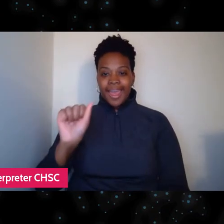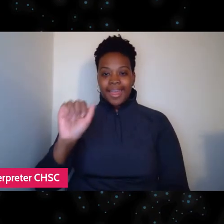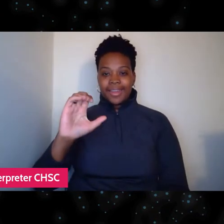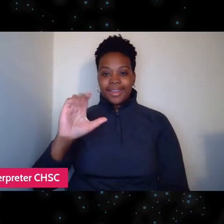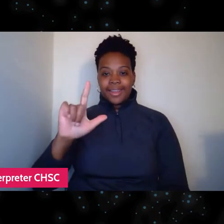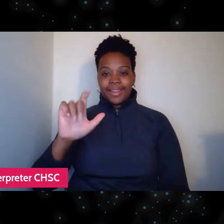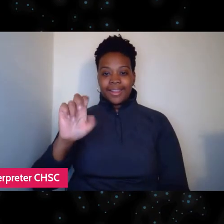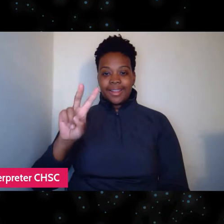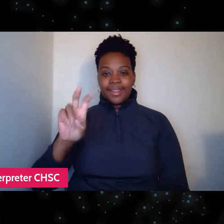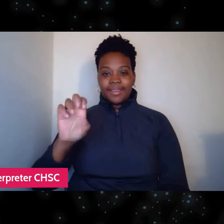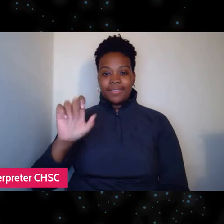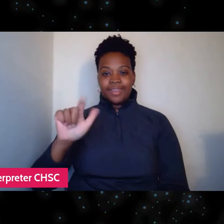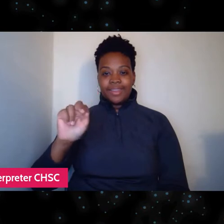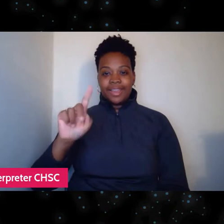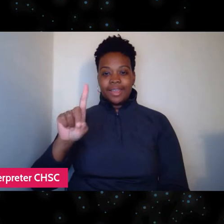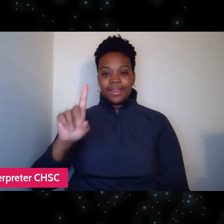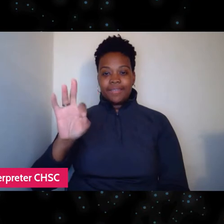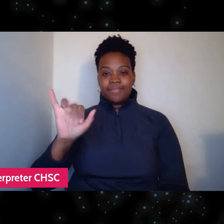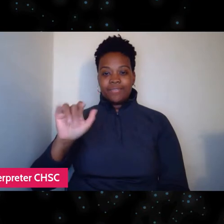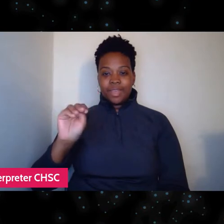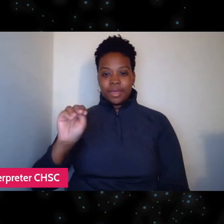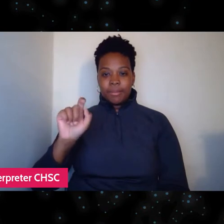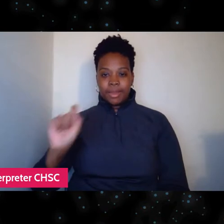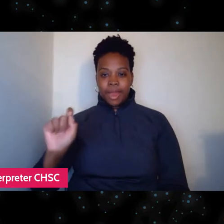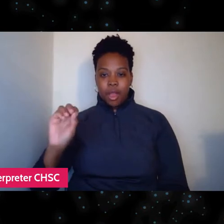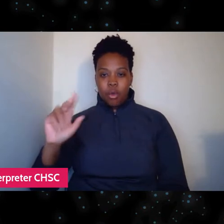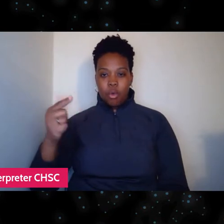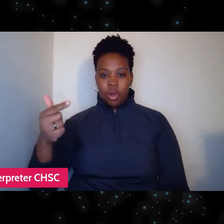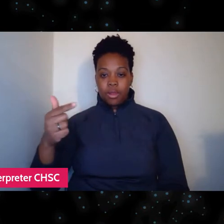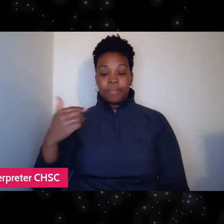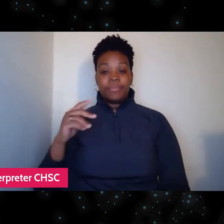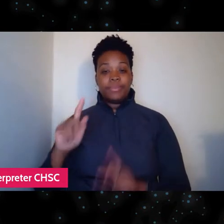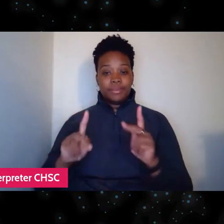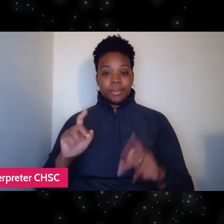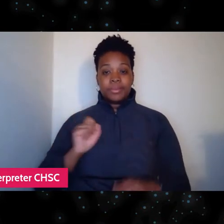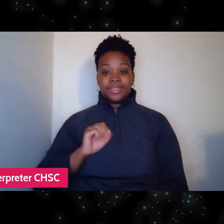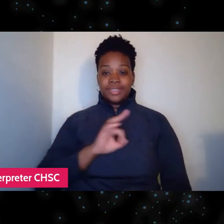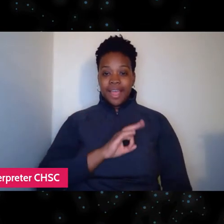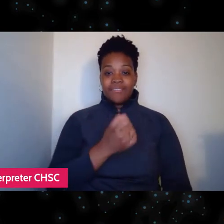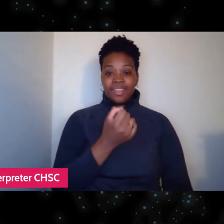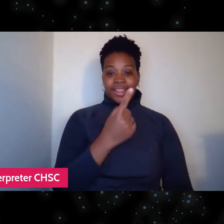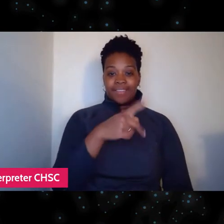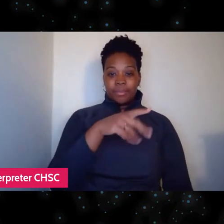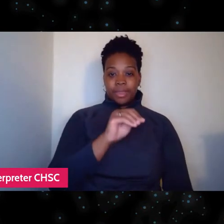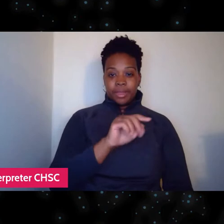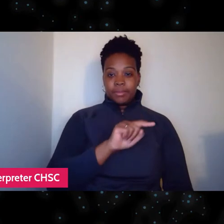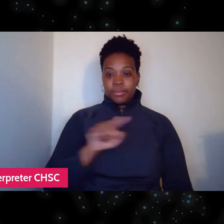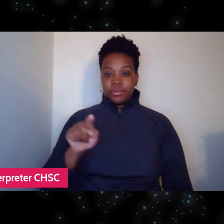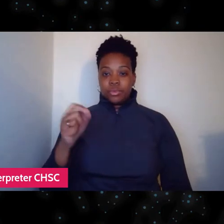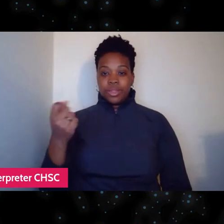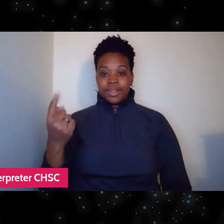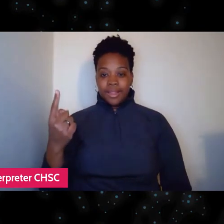We've got people staffed from 11:00 AM to 11:00 PM Eastern time, and we'll do everything we can do